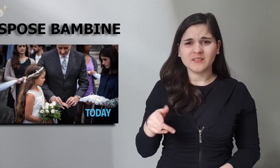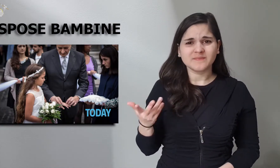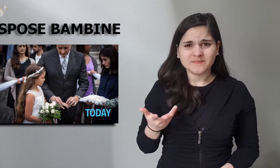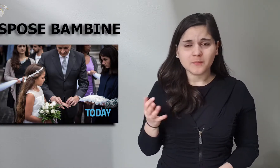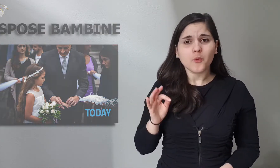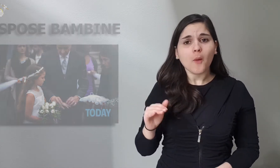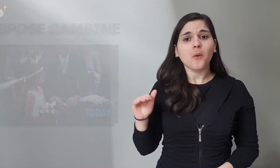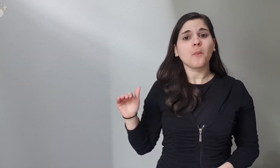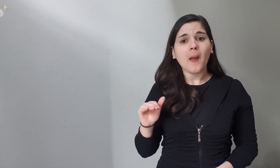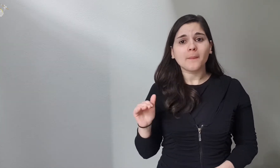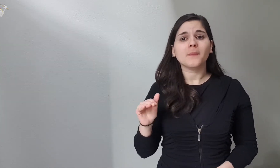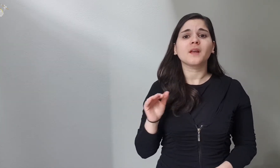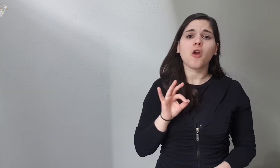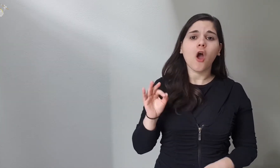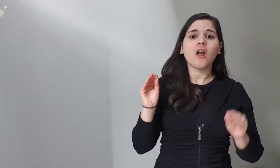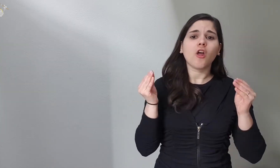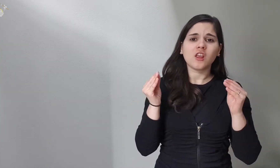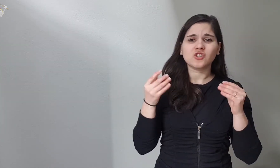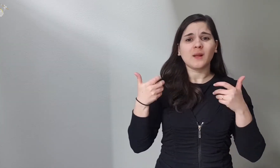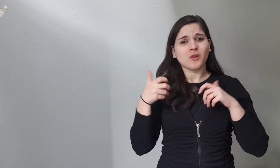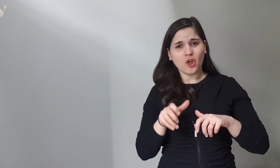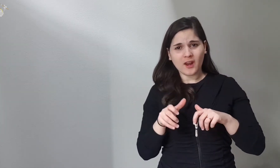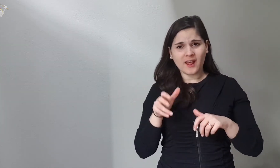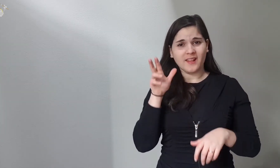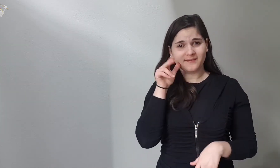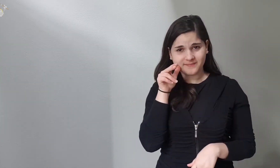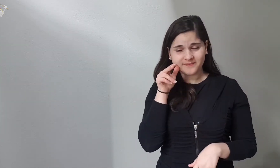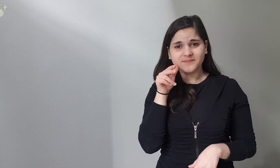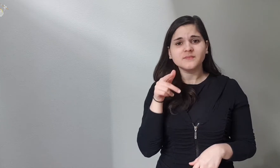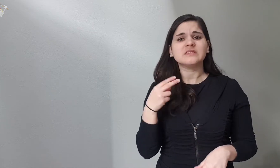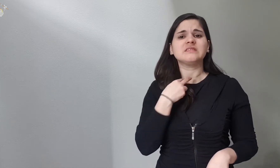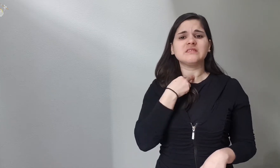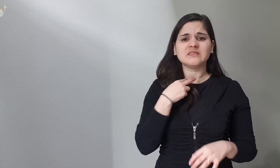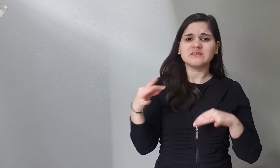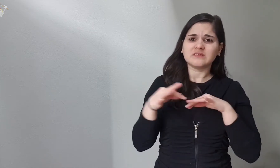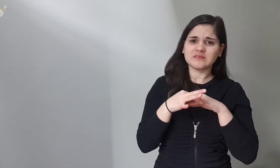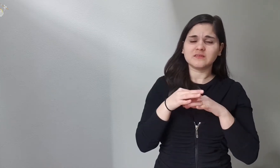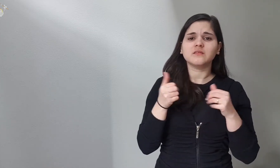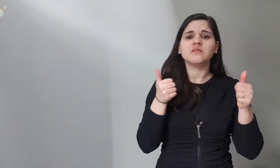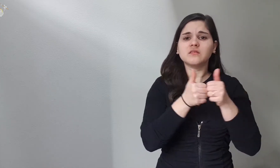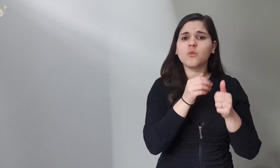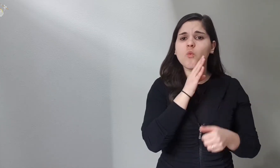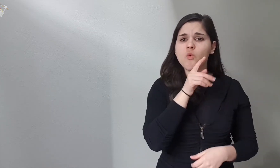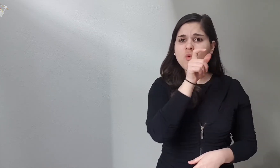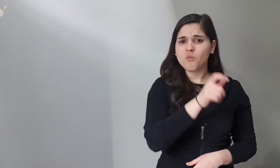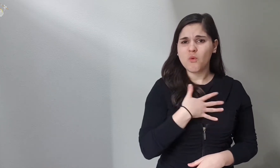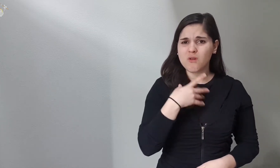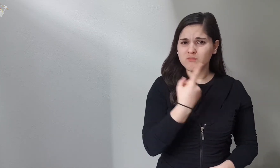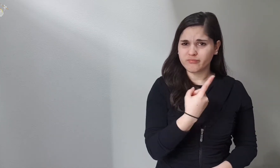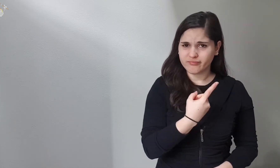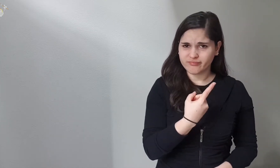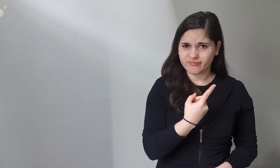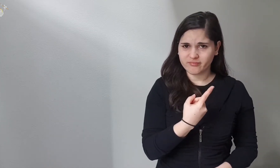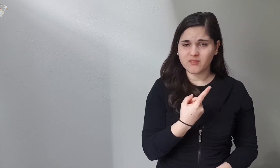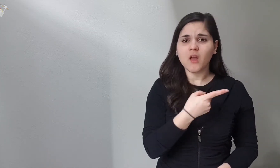that is children or underage adolescents forced to marry a much older man.